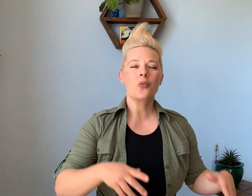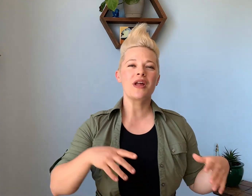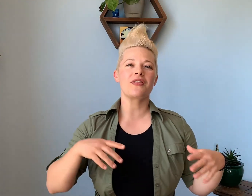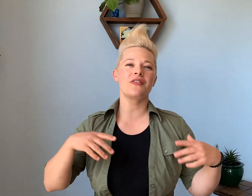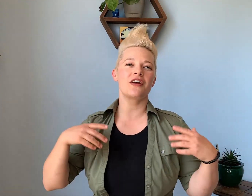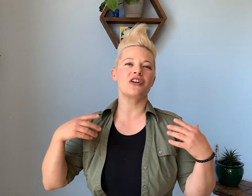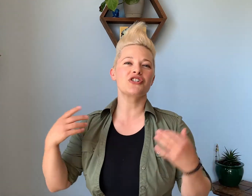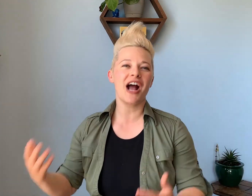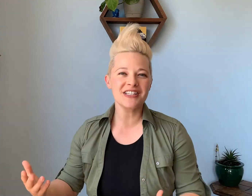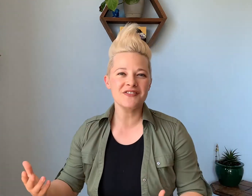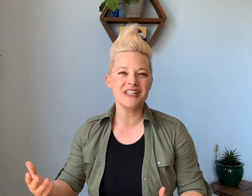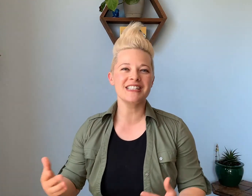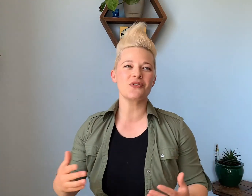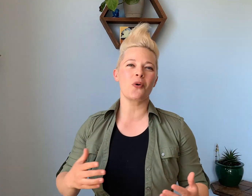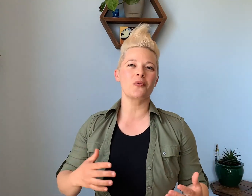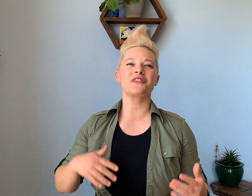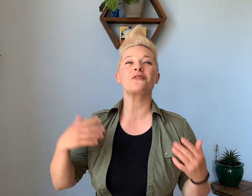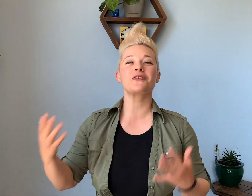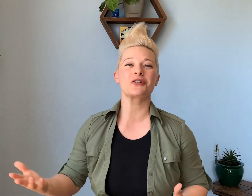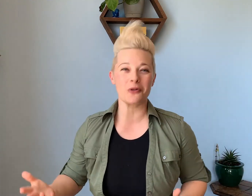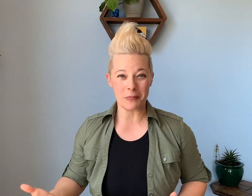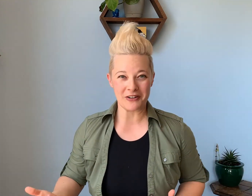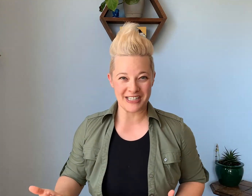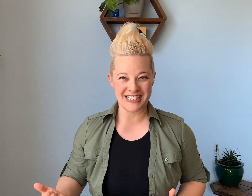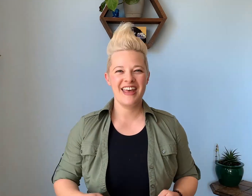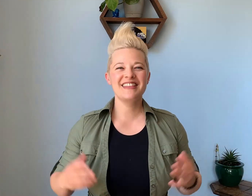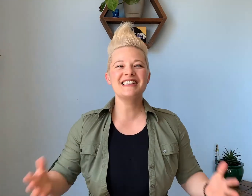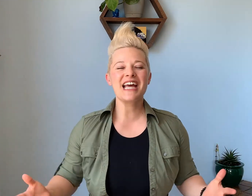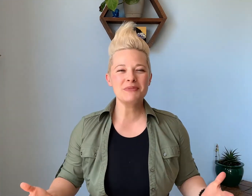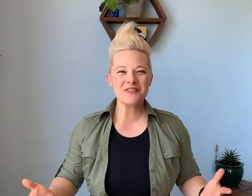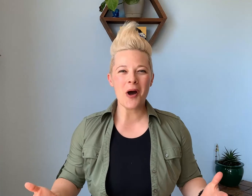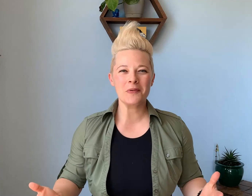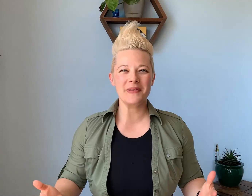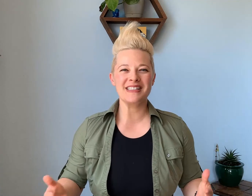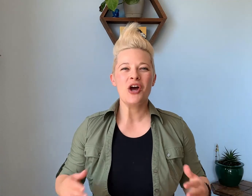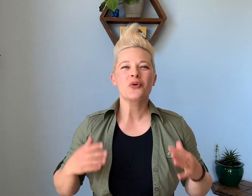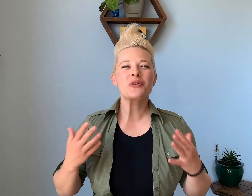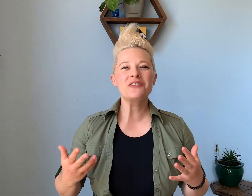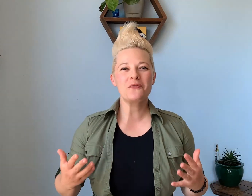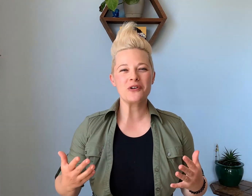with their attractiveness or with their physical appearance. These types of compliments reinforce